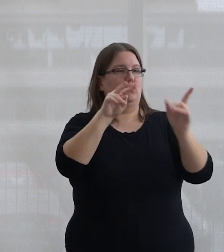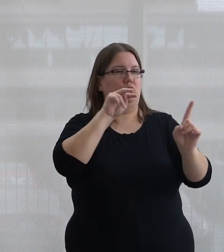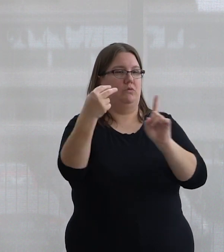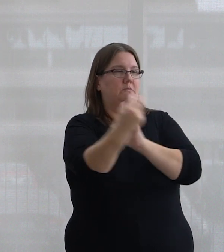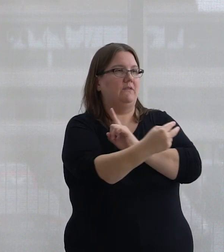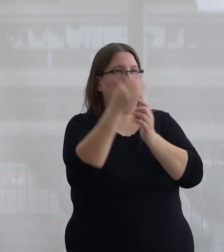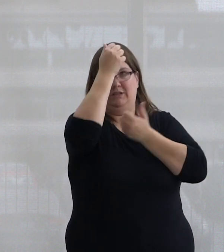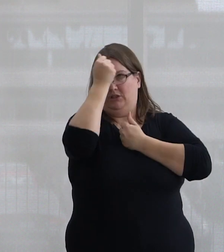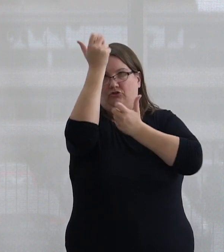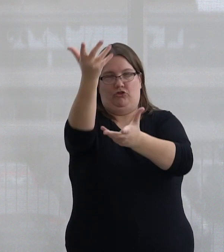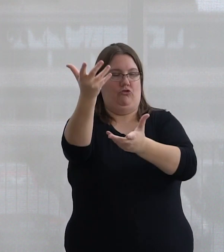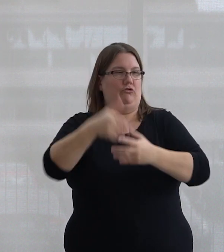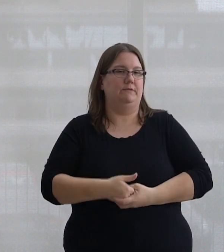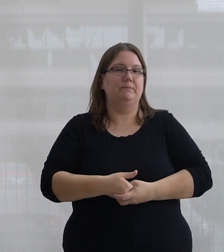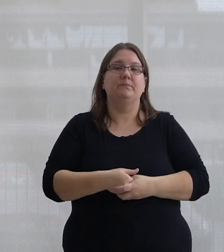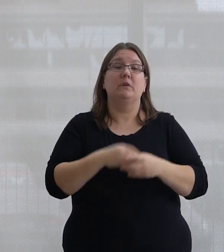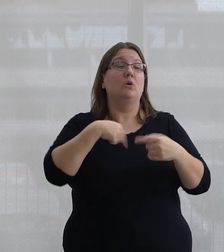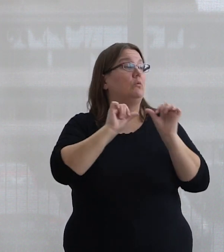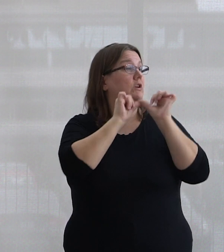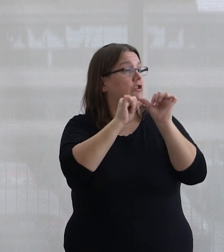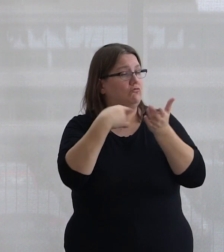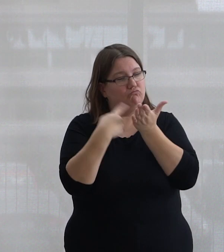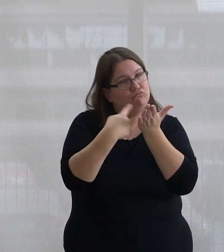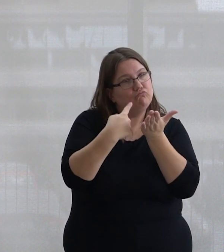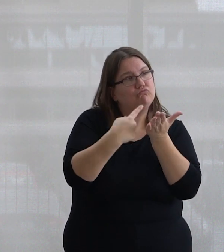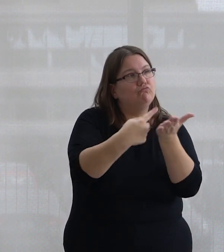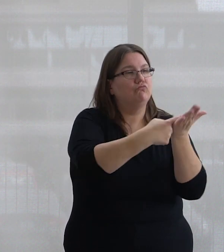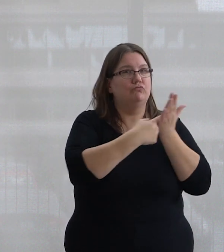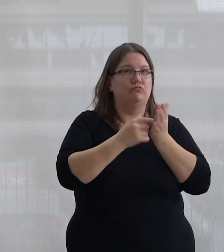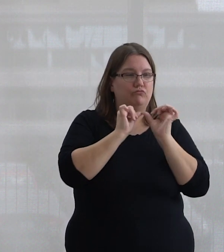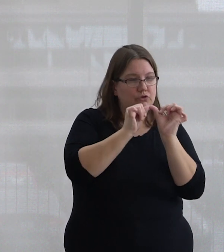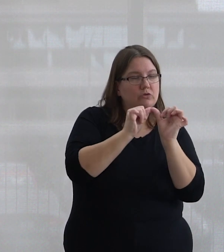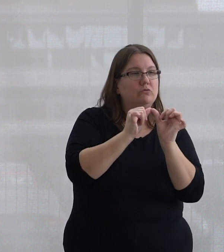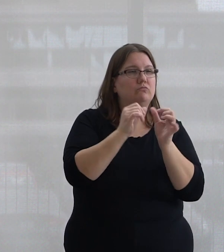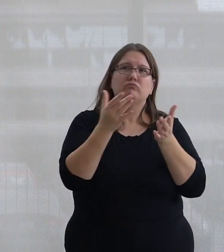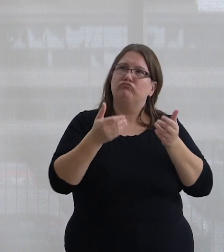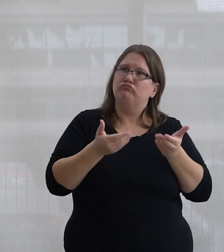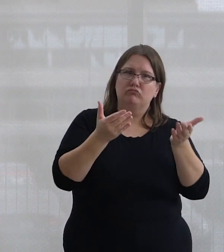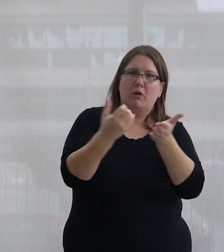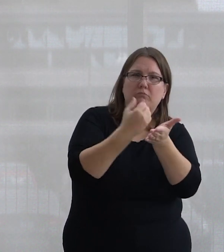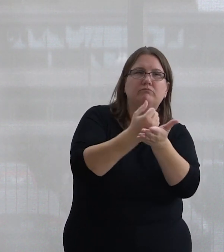on decolonization. As we continue to have these discussions here today, we urge you to take part in others as well